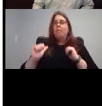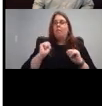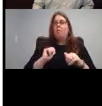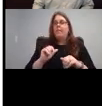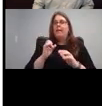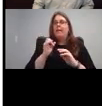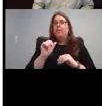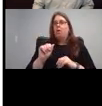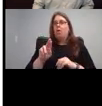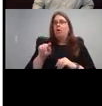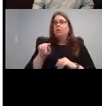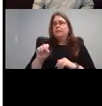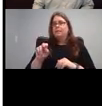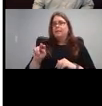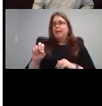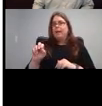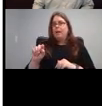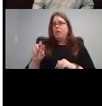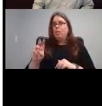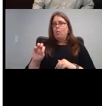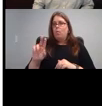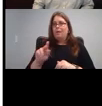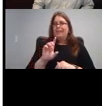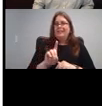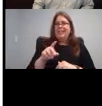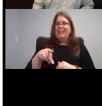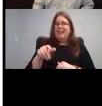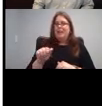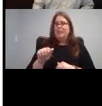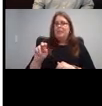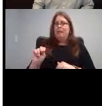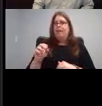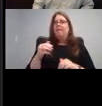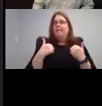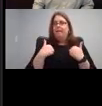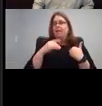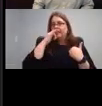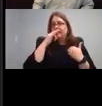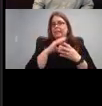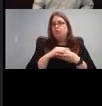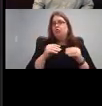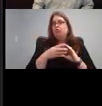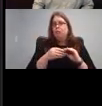the pan has kids stories, NFL and performers so you know, it's